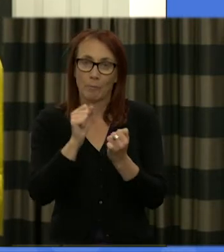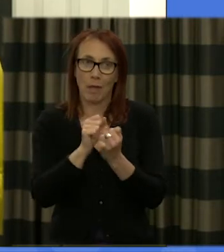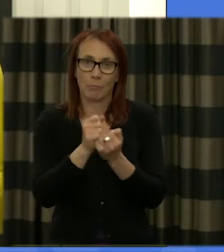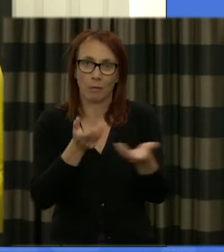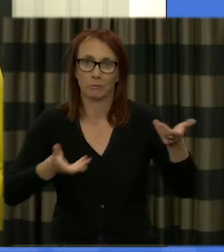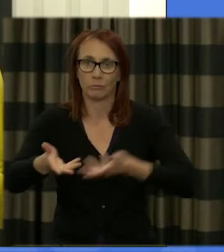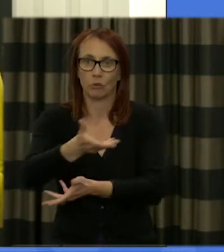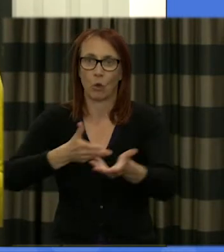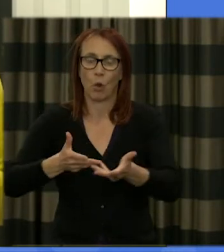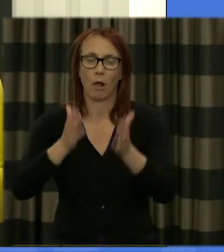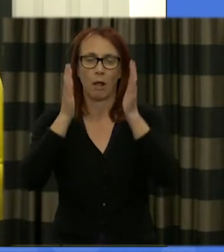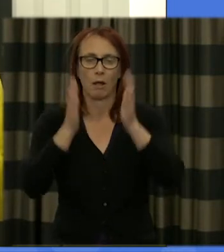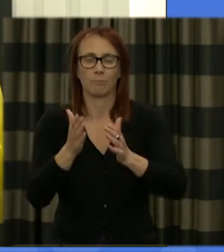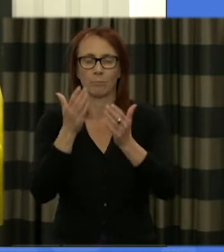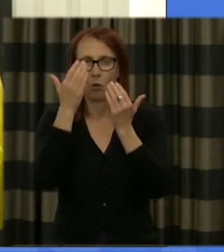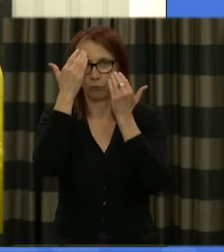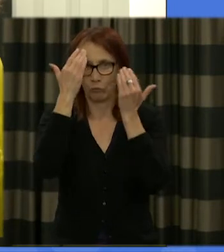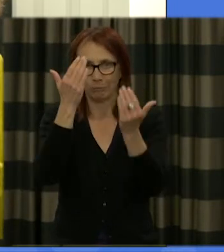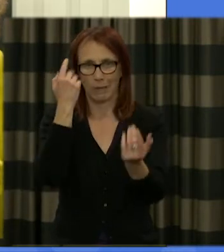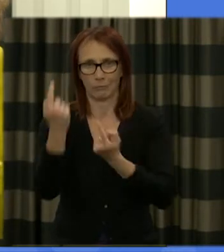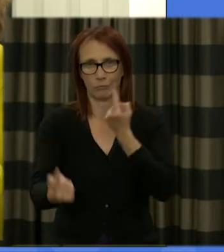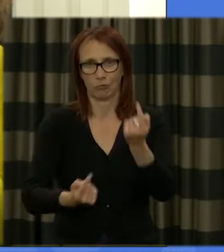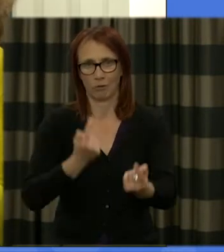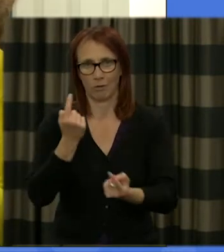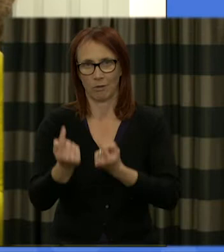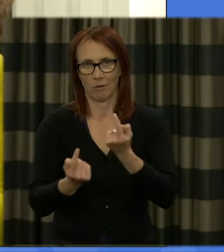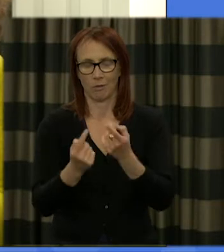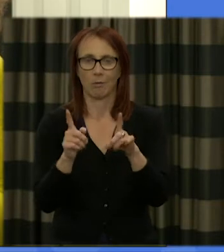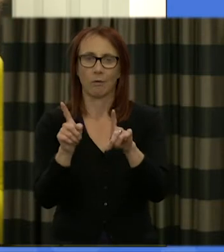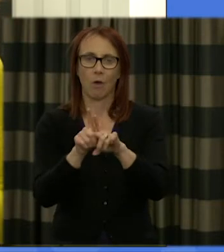we're going to engage in and also to reflect on the conversational guidelines